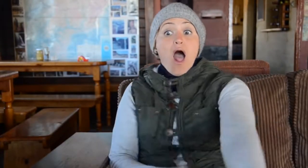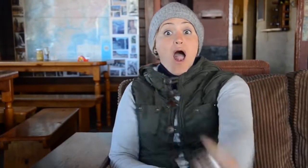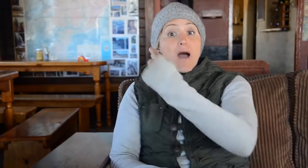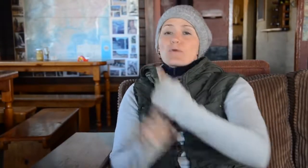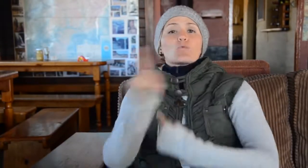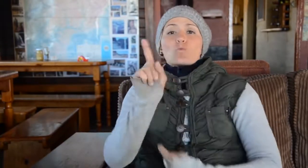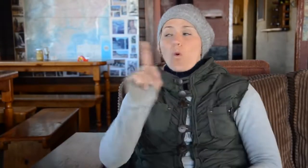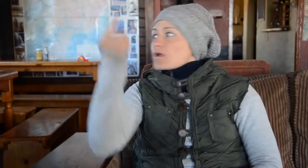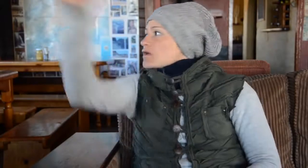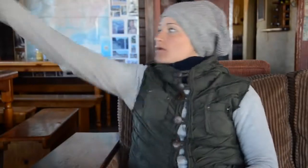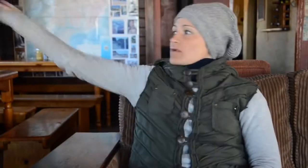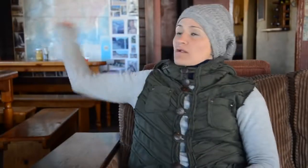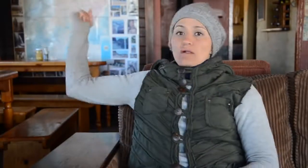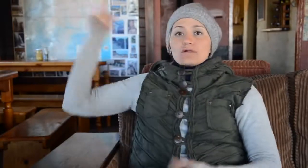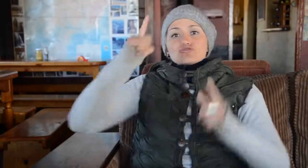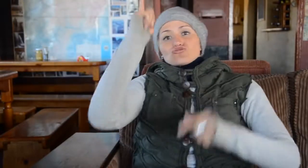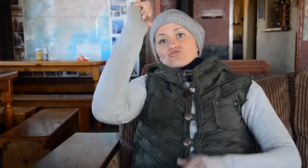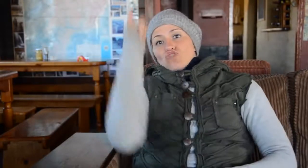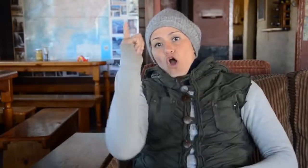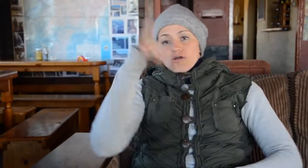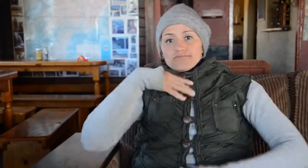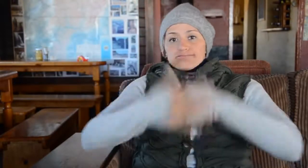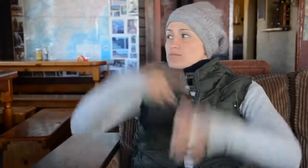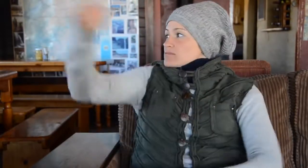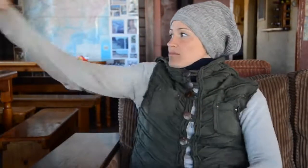Not on the way up but on the